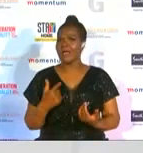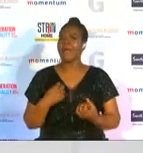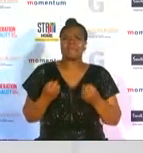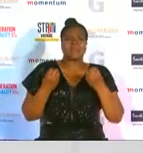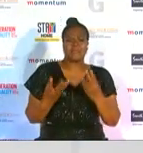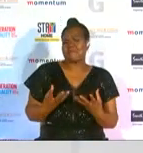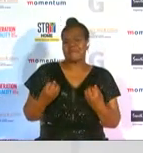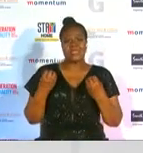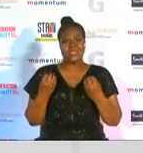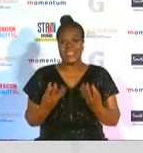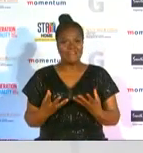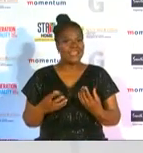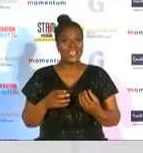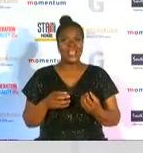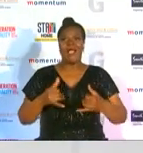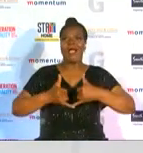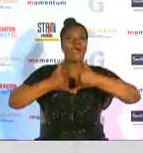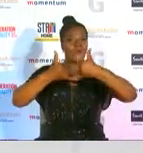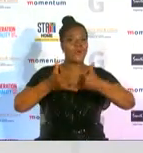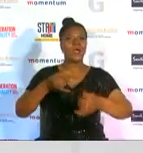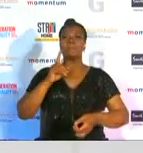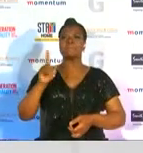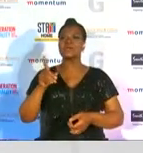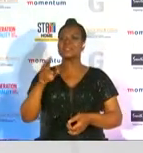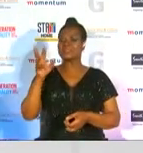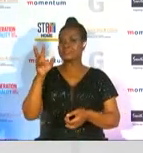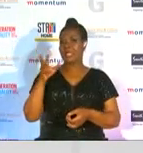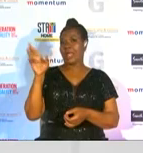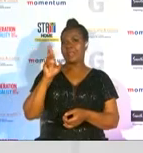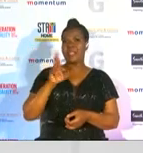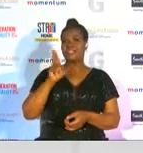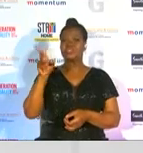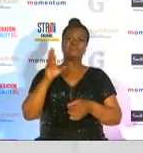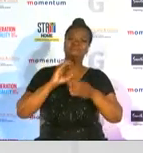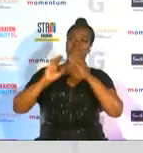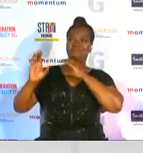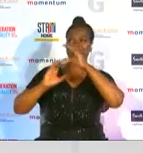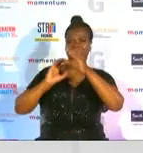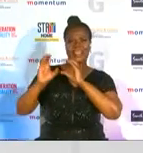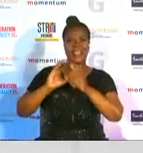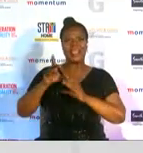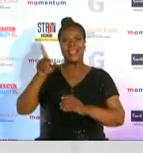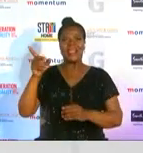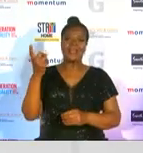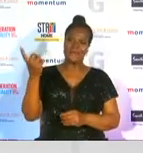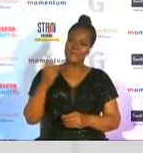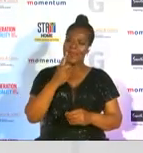rachel is out there actually looking and having a conversation with the people that are walking in on the red carpet